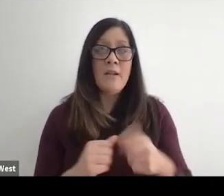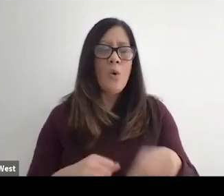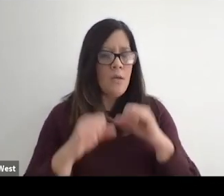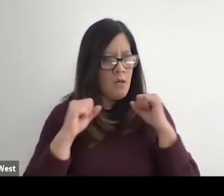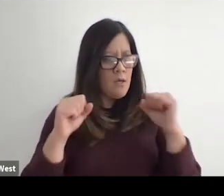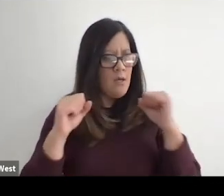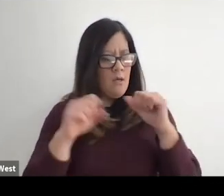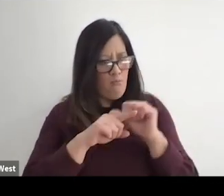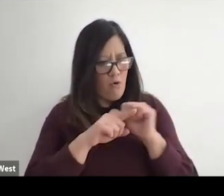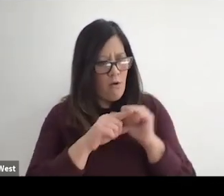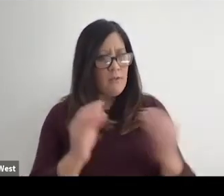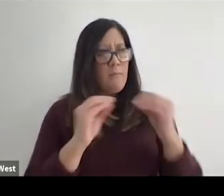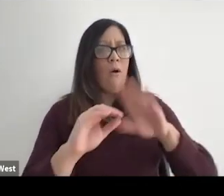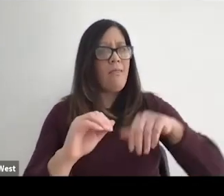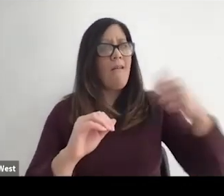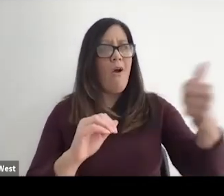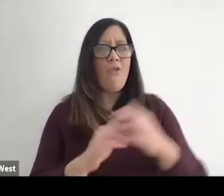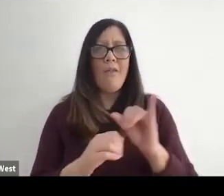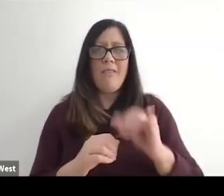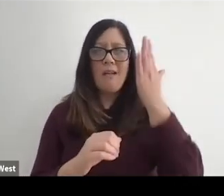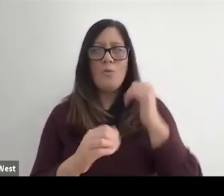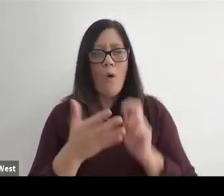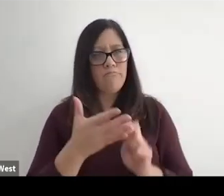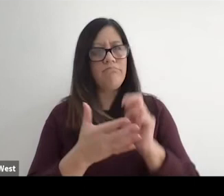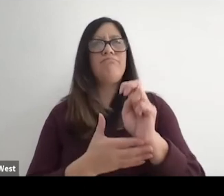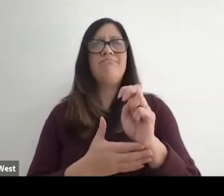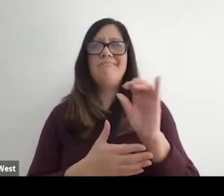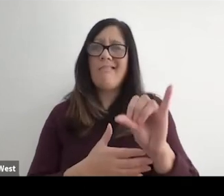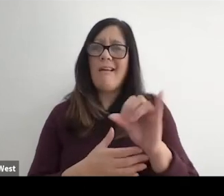is because we exercise and practice more than someone else in their